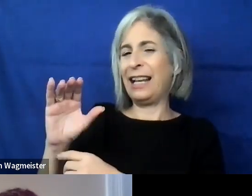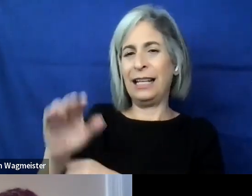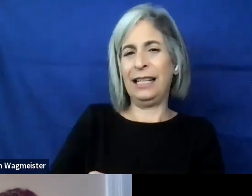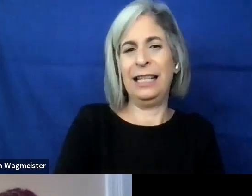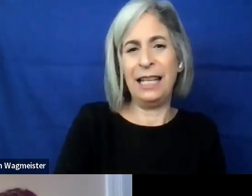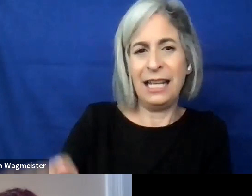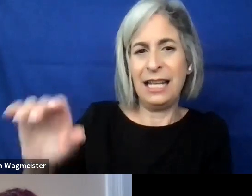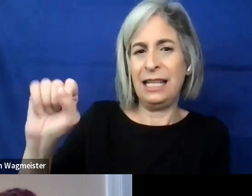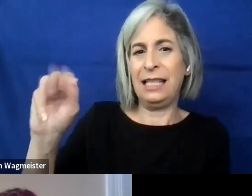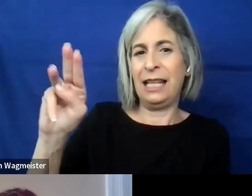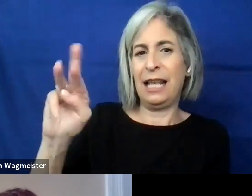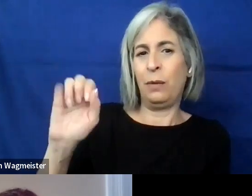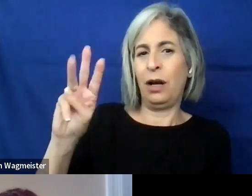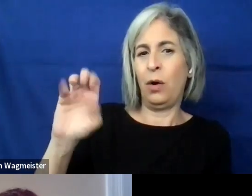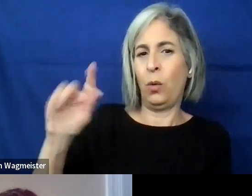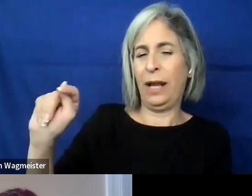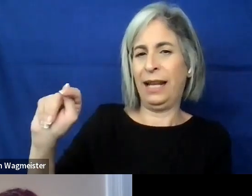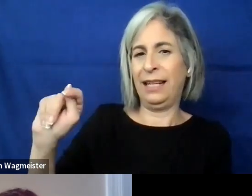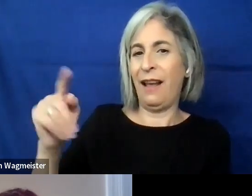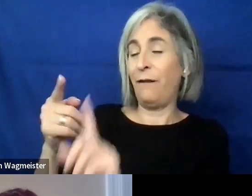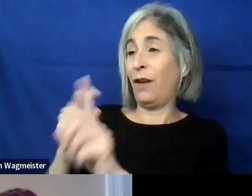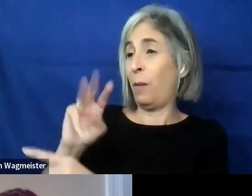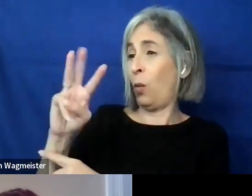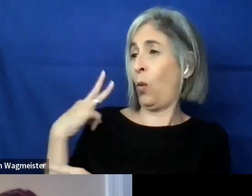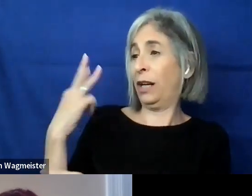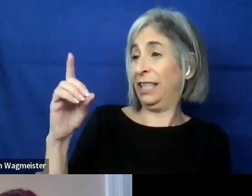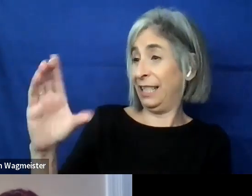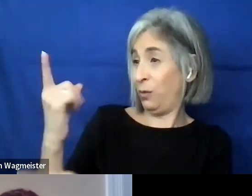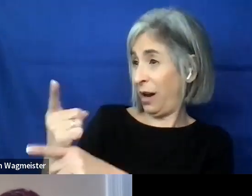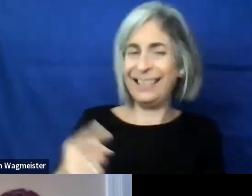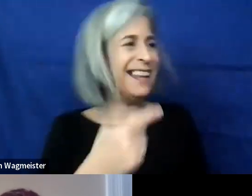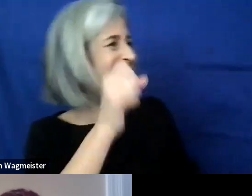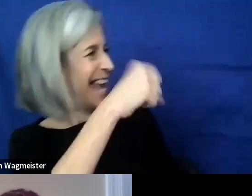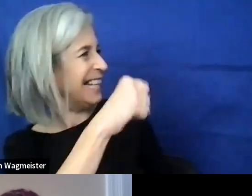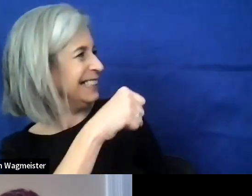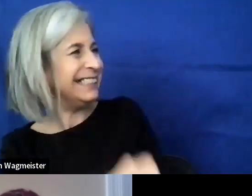And they're joining us from I believe, Washington DC. Is that correct? Yes. All right.